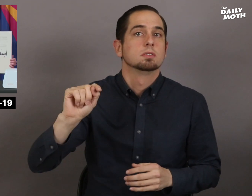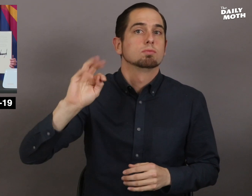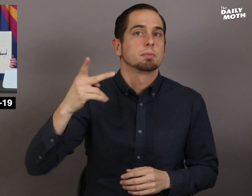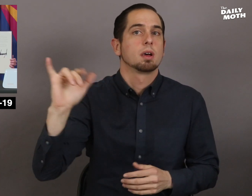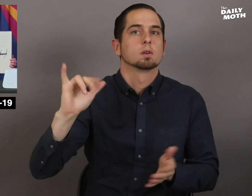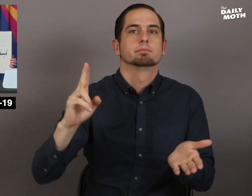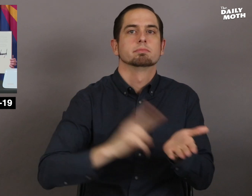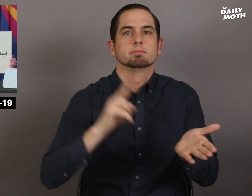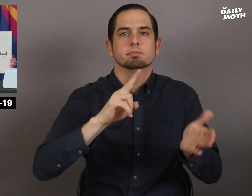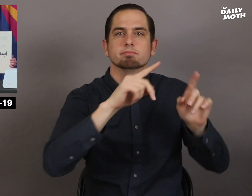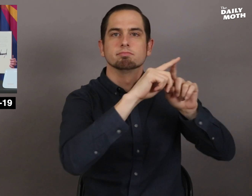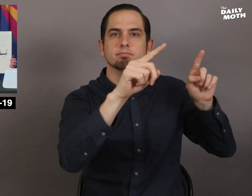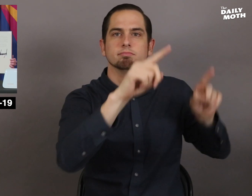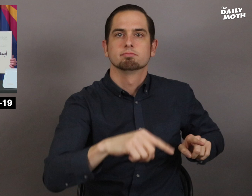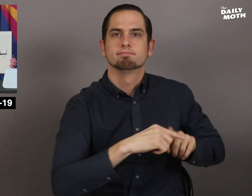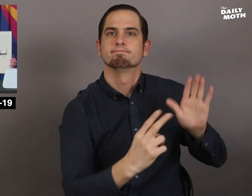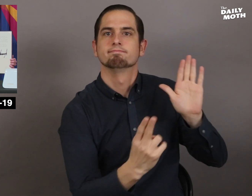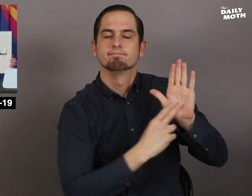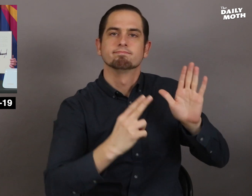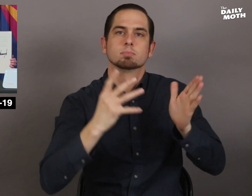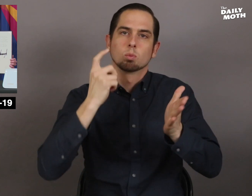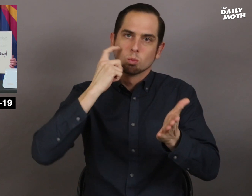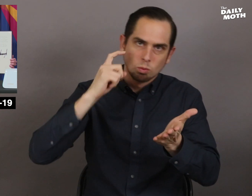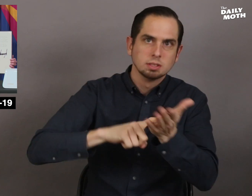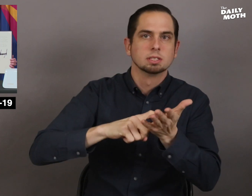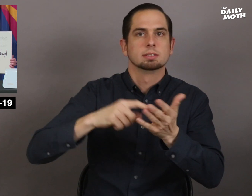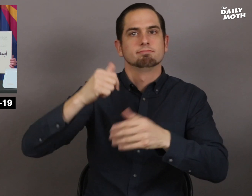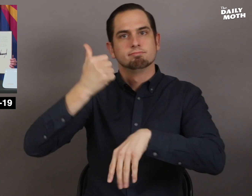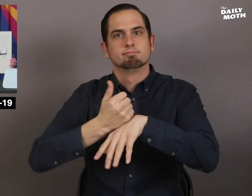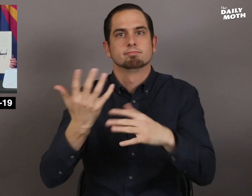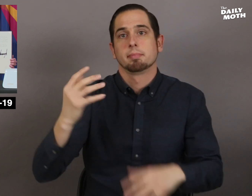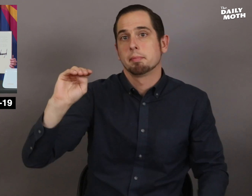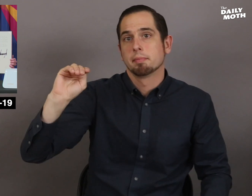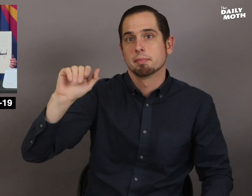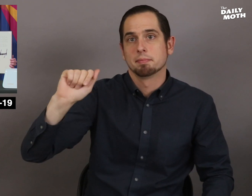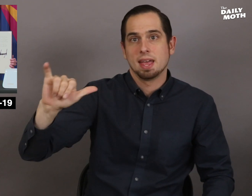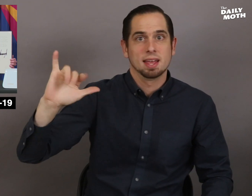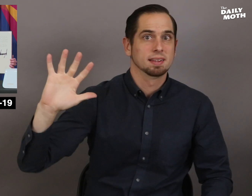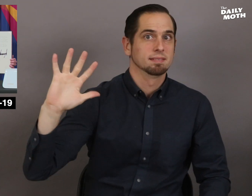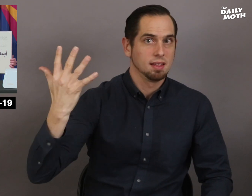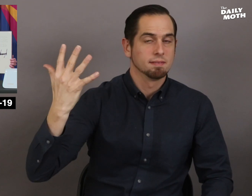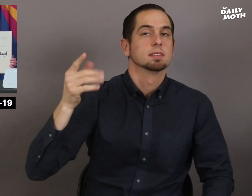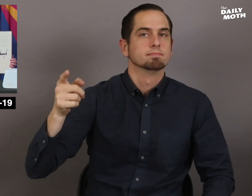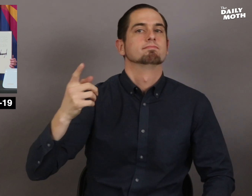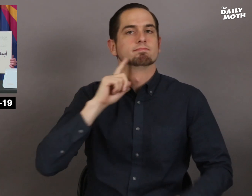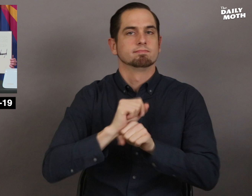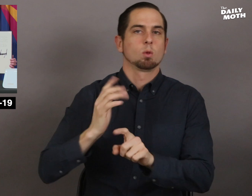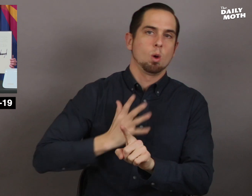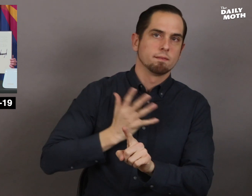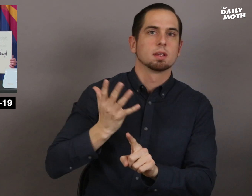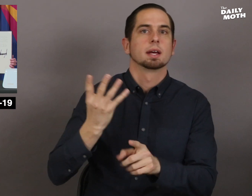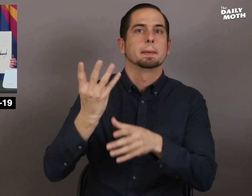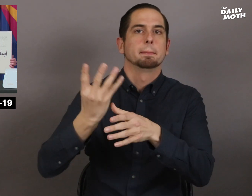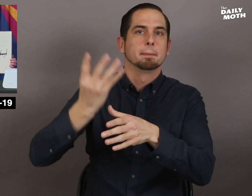He signed a proclamation to recognize May 5 as